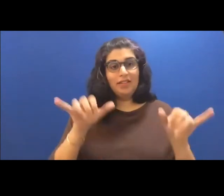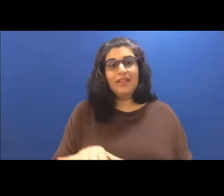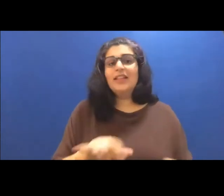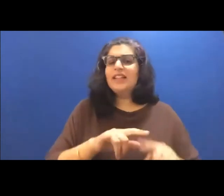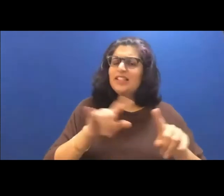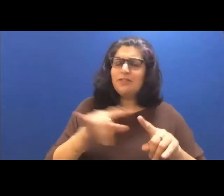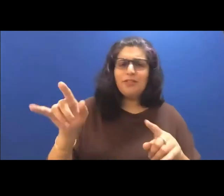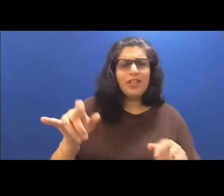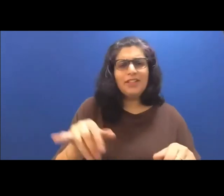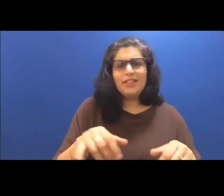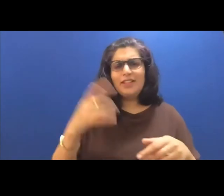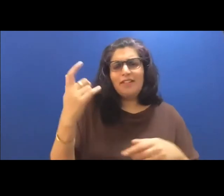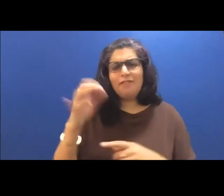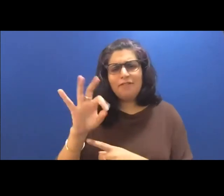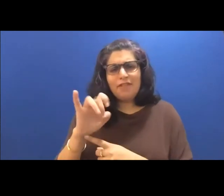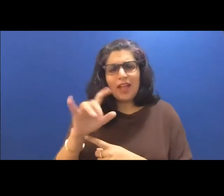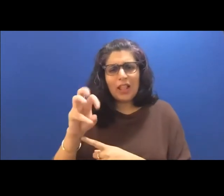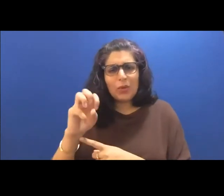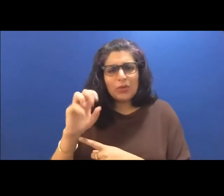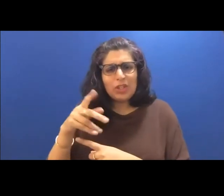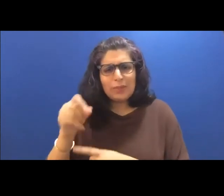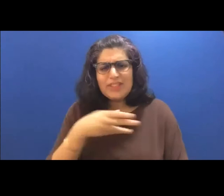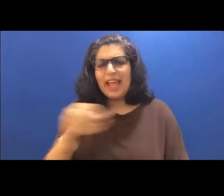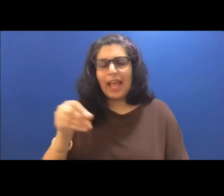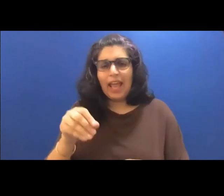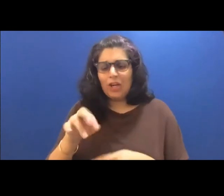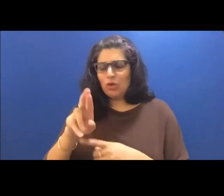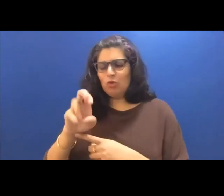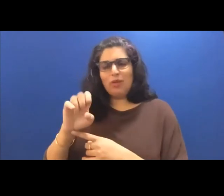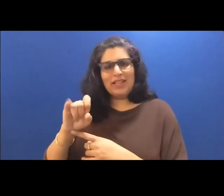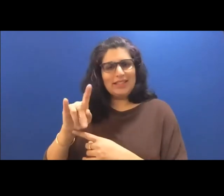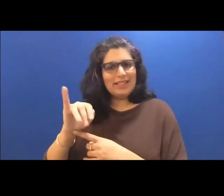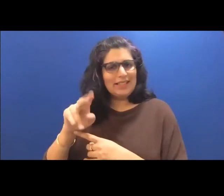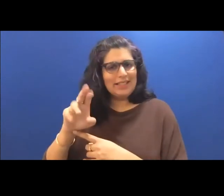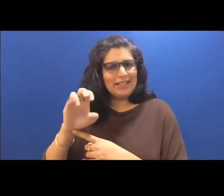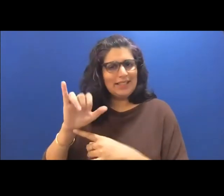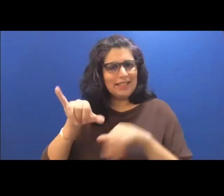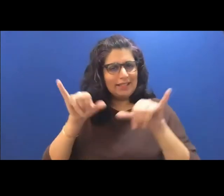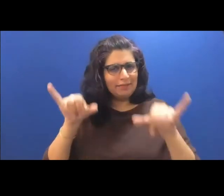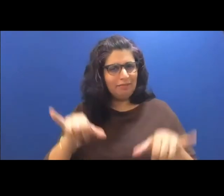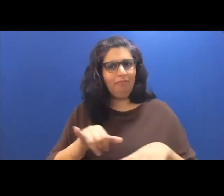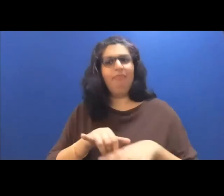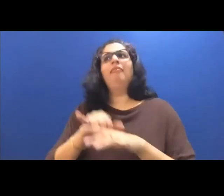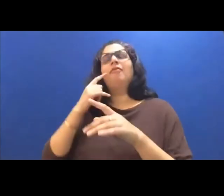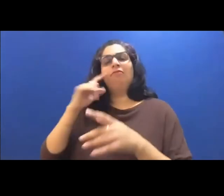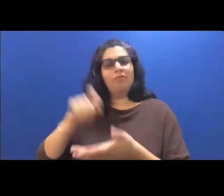symptoms writing downtown residency, and the Kimmel Harding Nelson Center. She is the programs